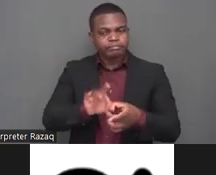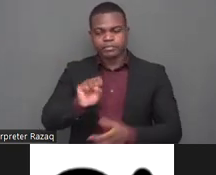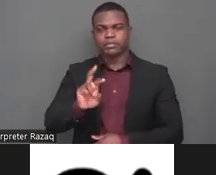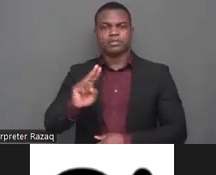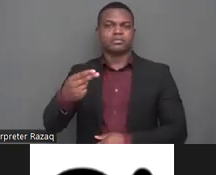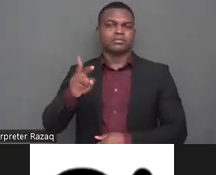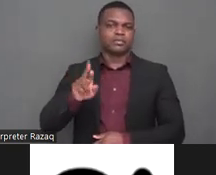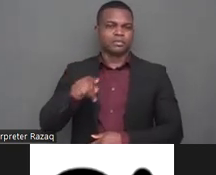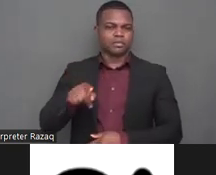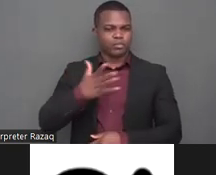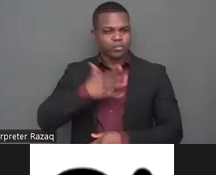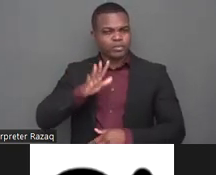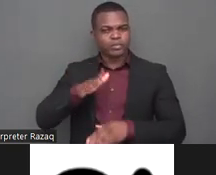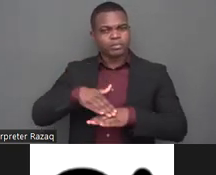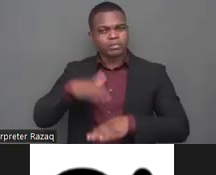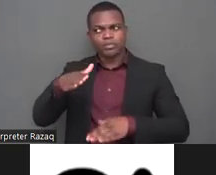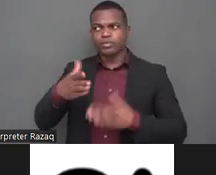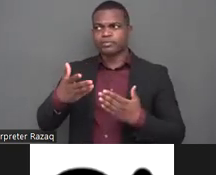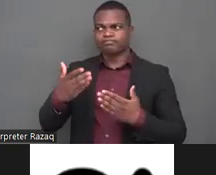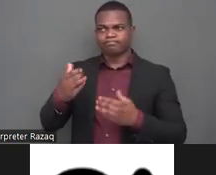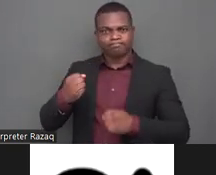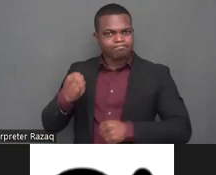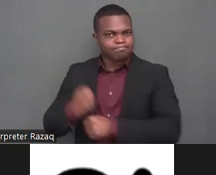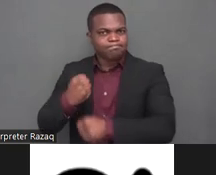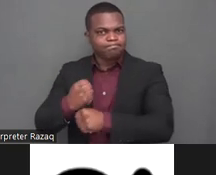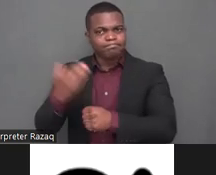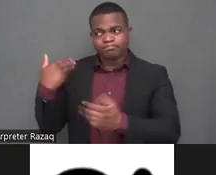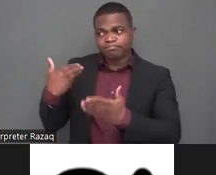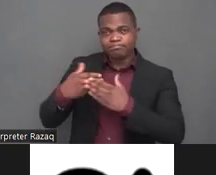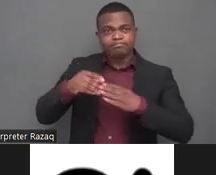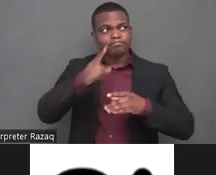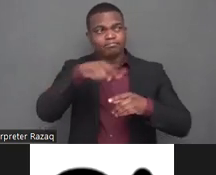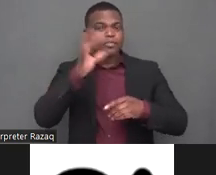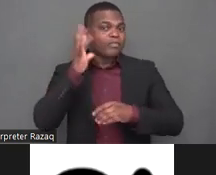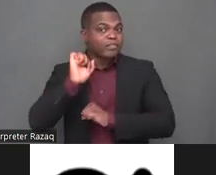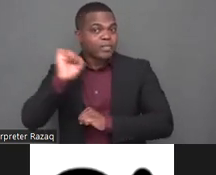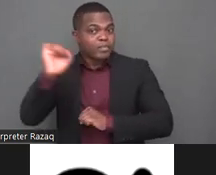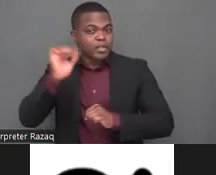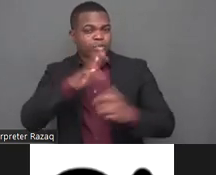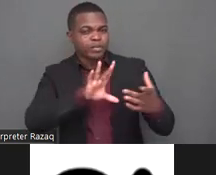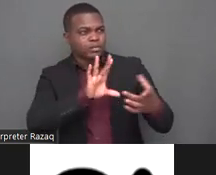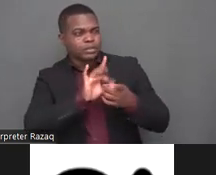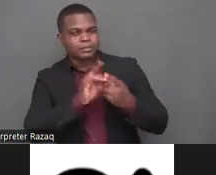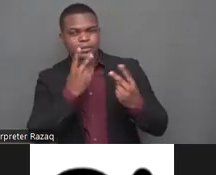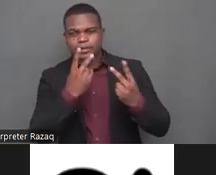uh the article 12 of the crpd on legal capacity is how how much this article is really shaping